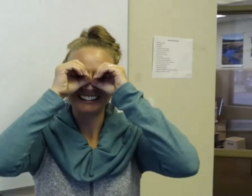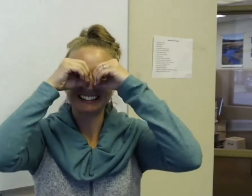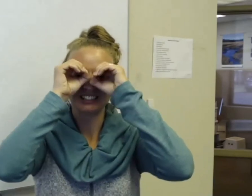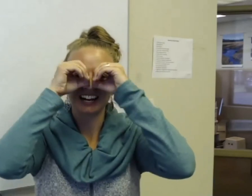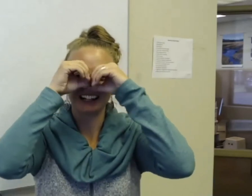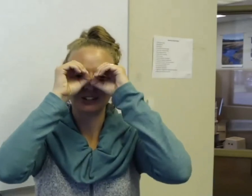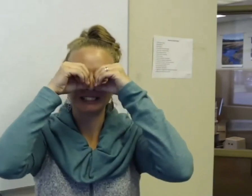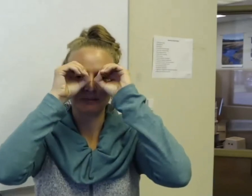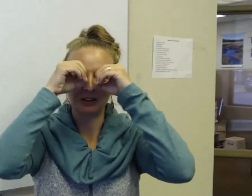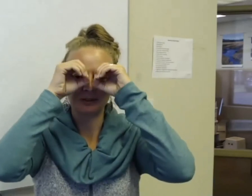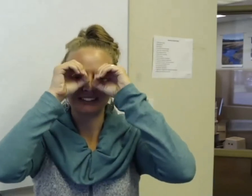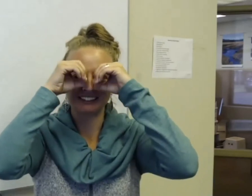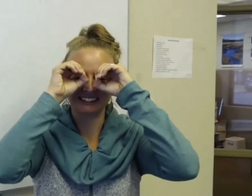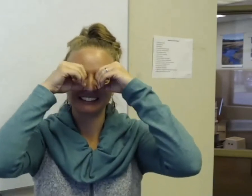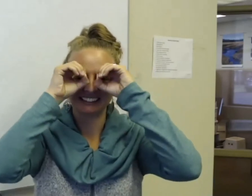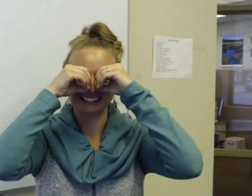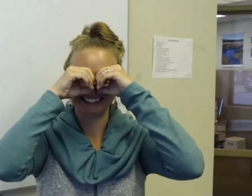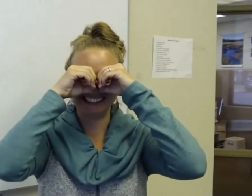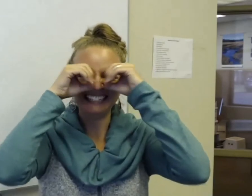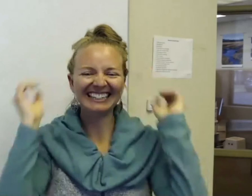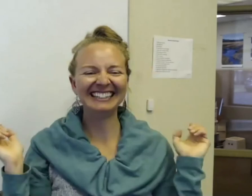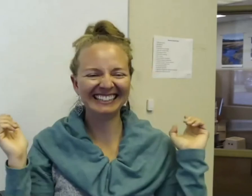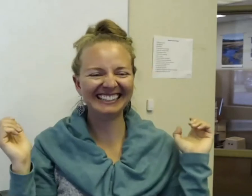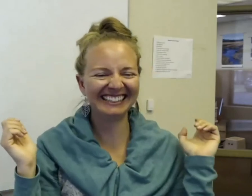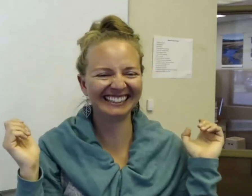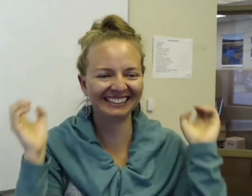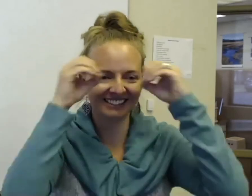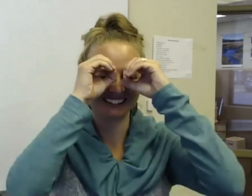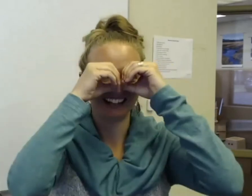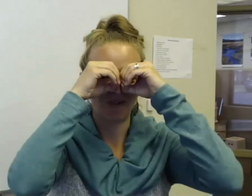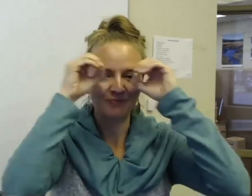of twist them a little bit. Owl.